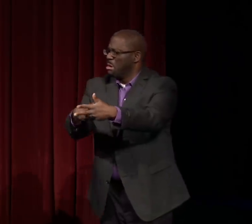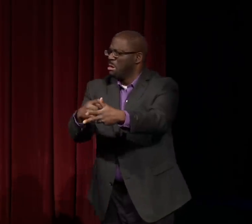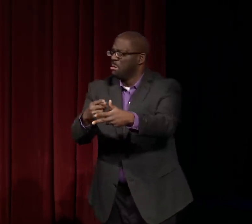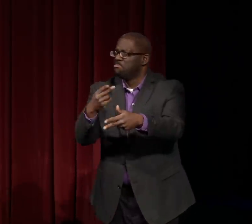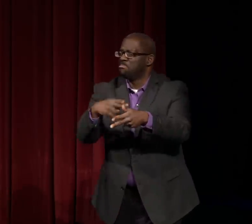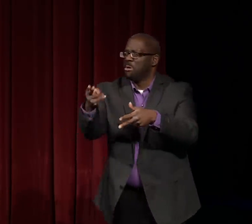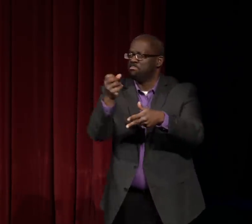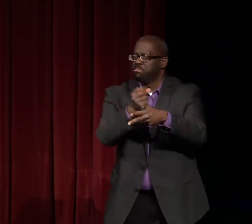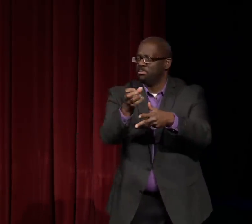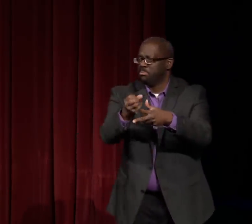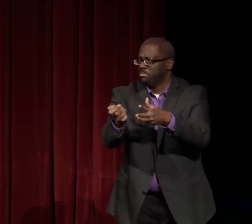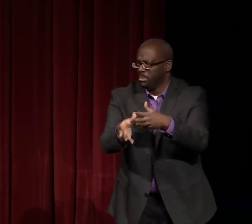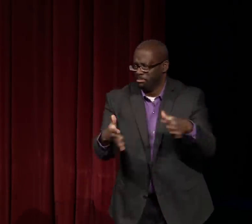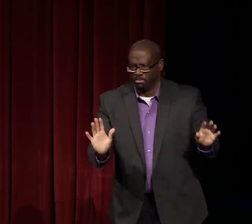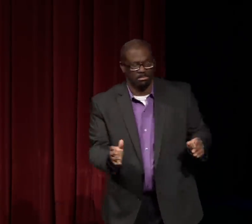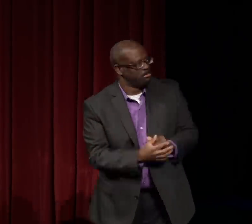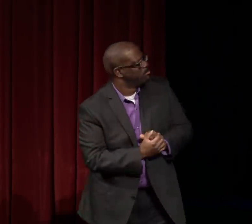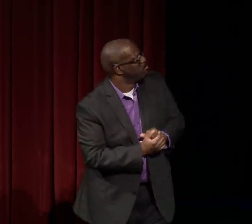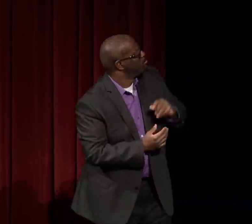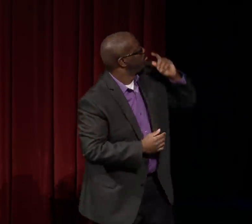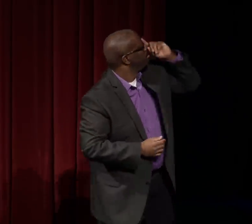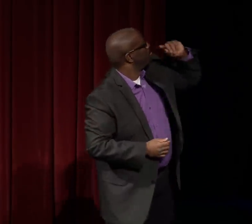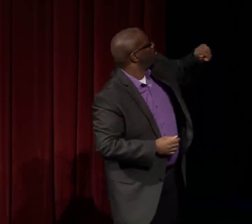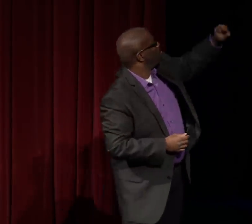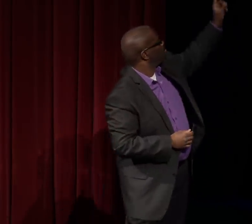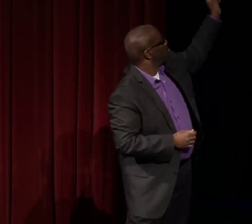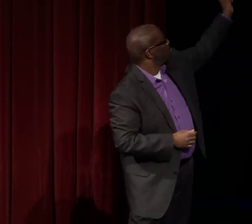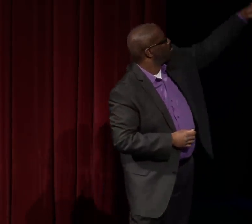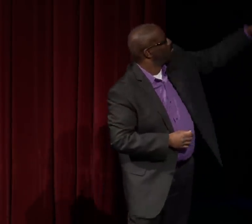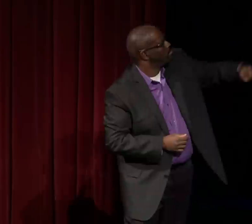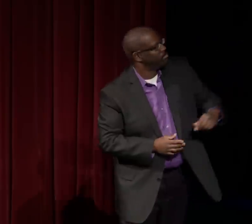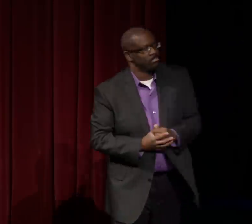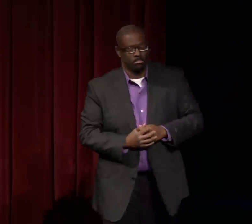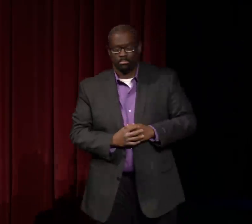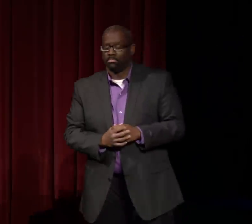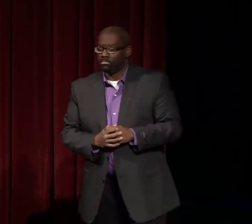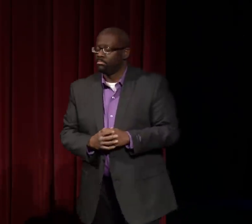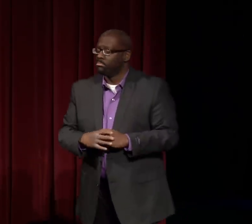of being black, deaf and female.